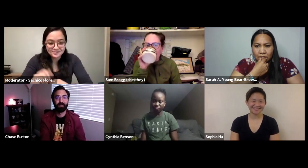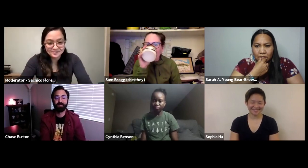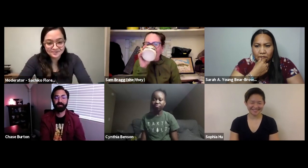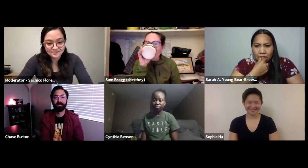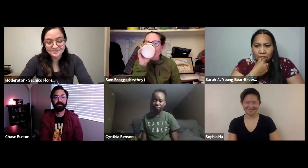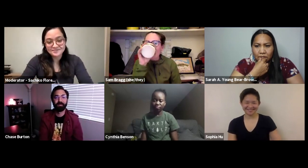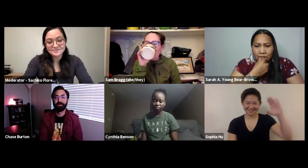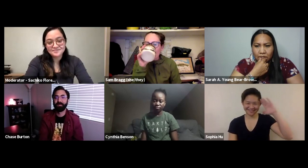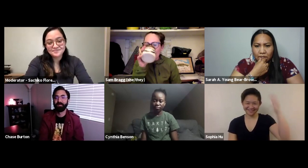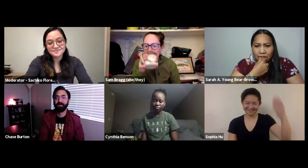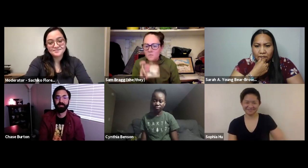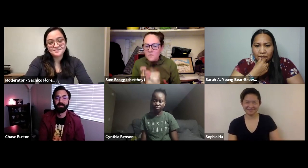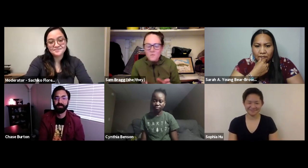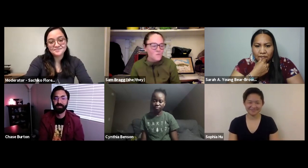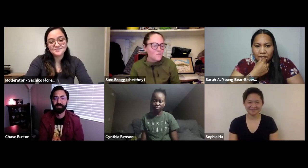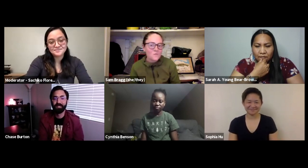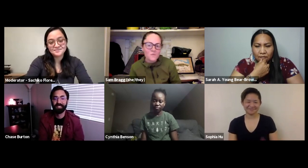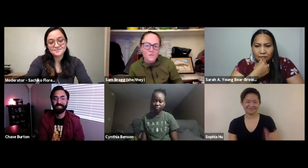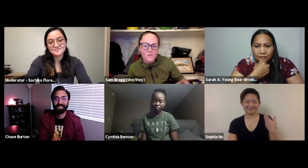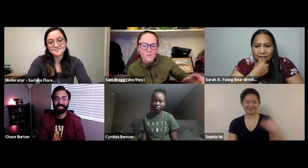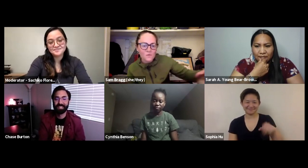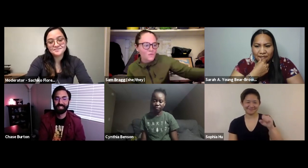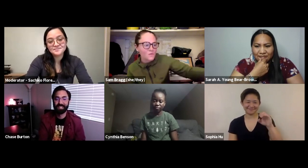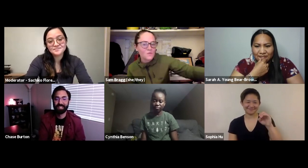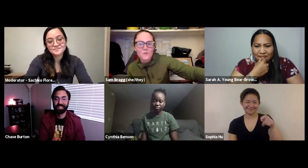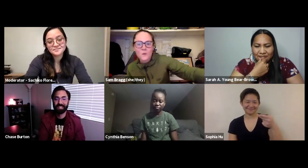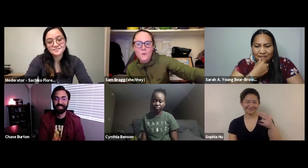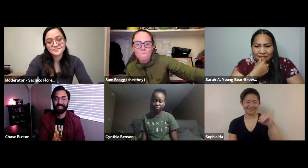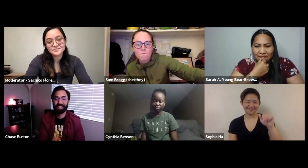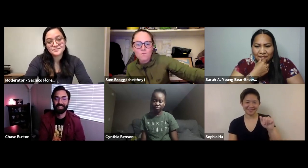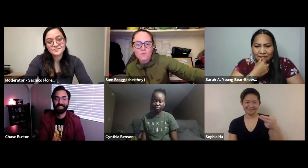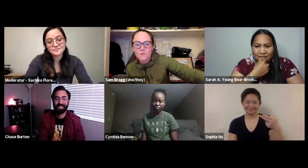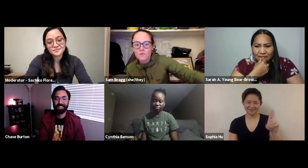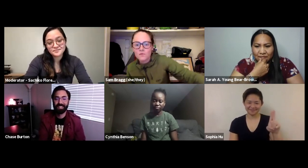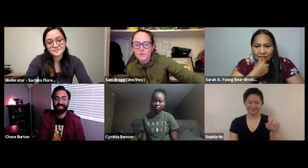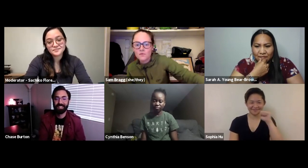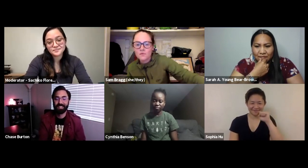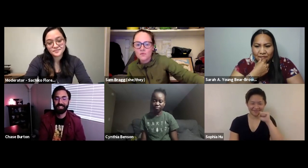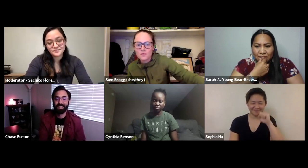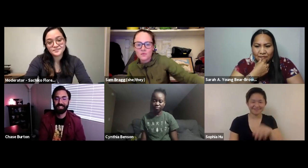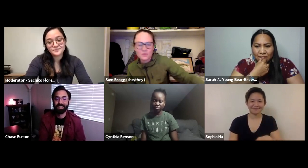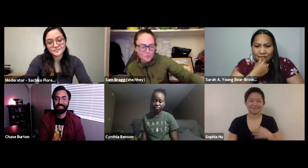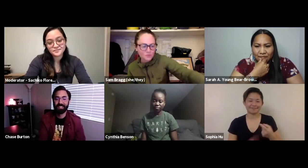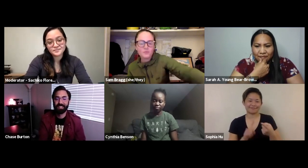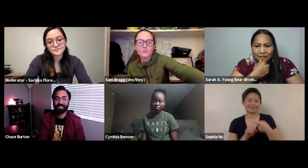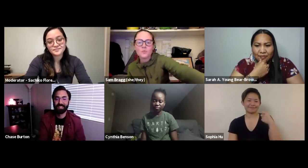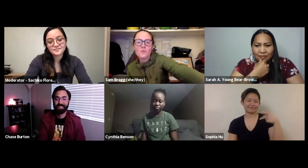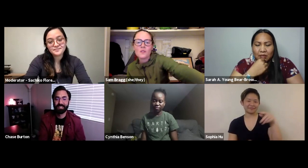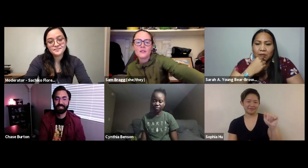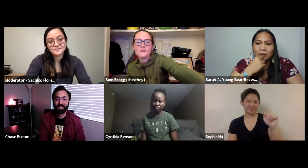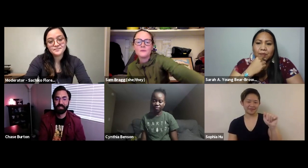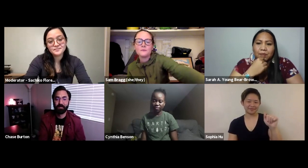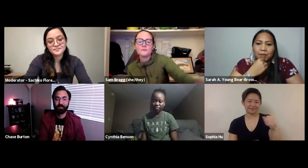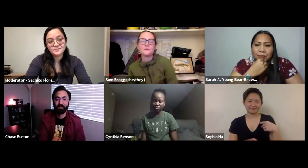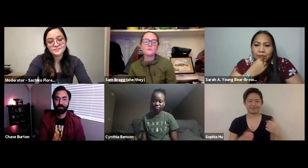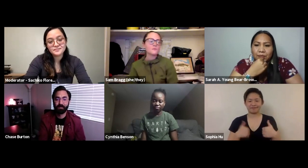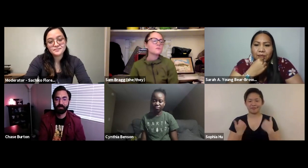we'll kick it over to Sophia. SOPHIA: Hi I'm Sophia Hu and I'm from Pennsylvania.